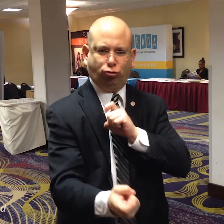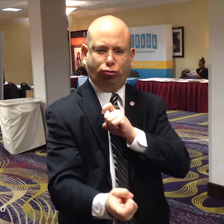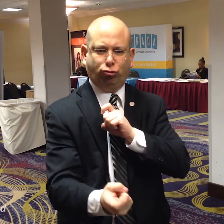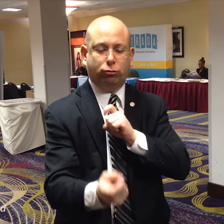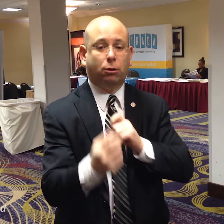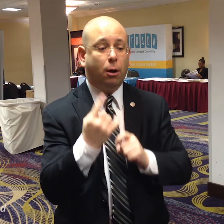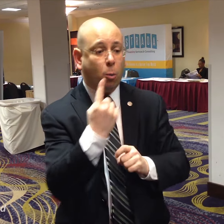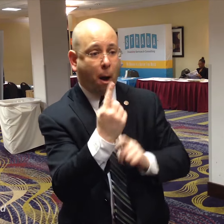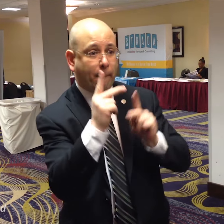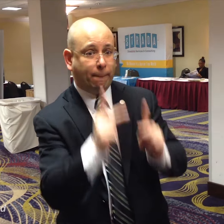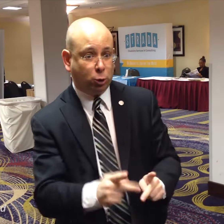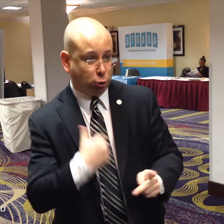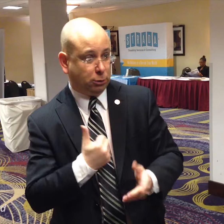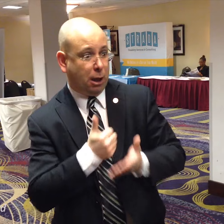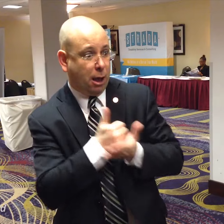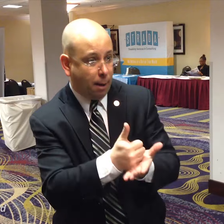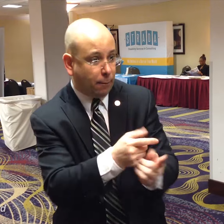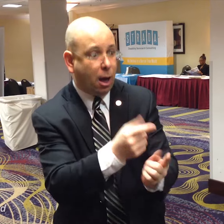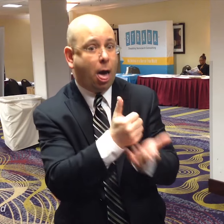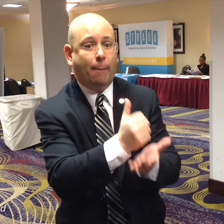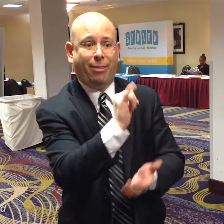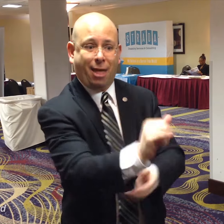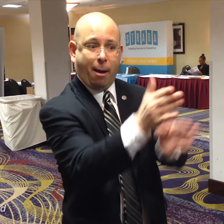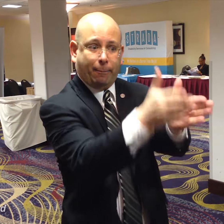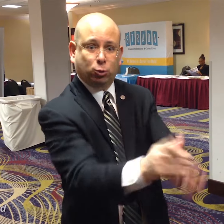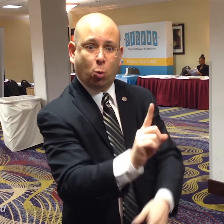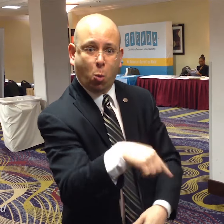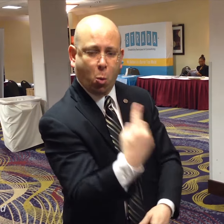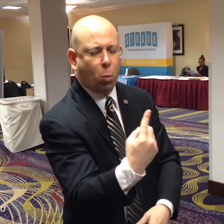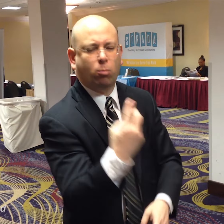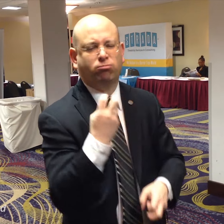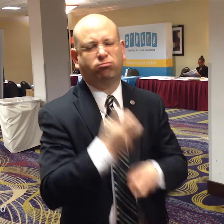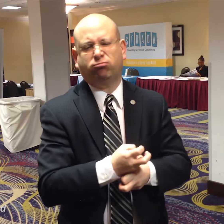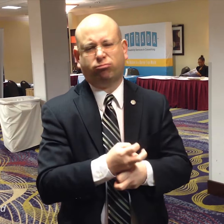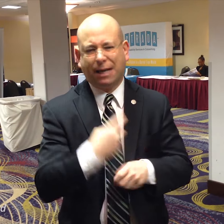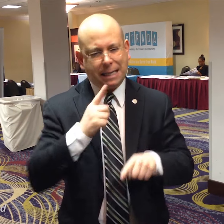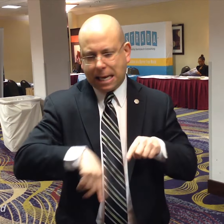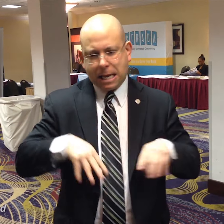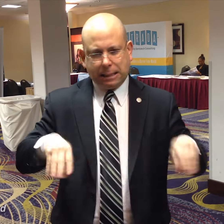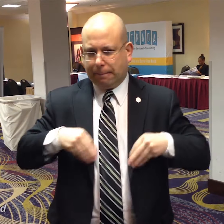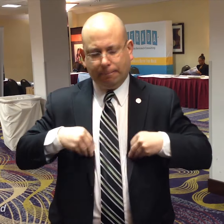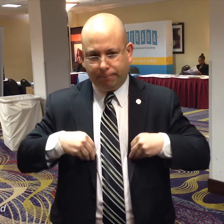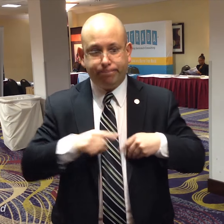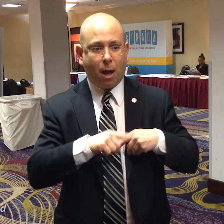We don't have the resources to be involved if the case benefits only one person.